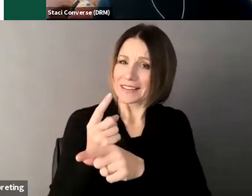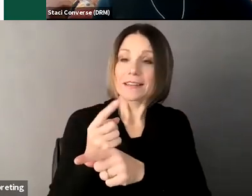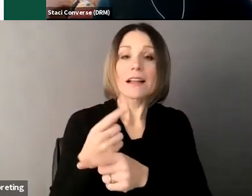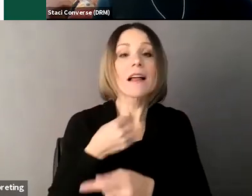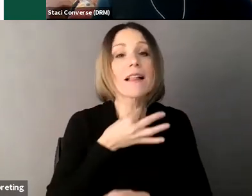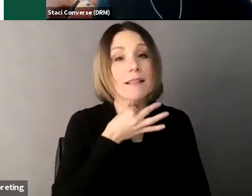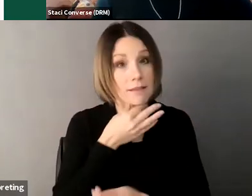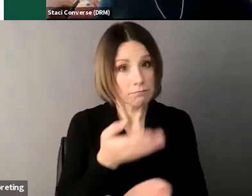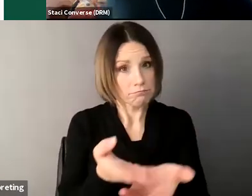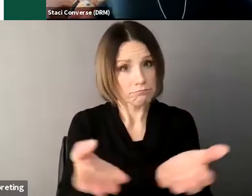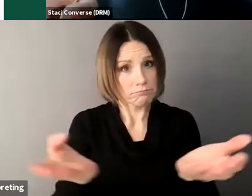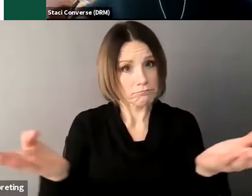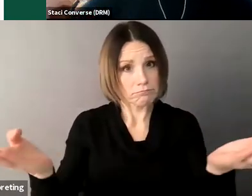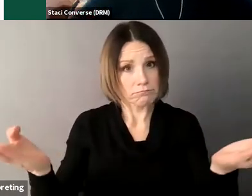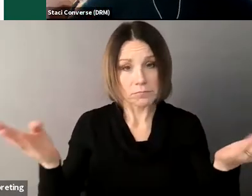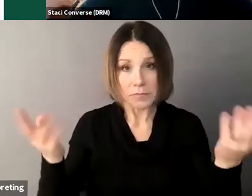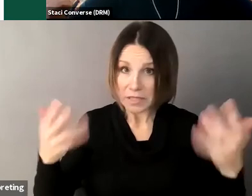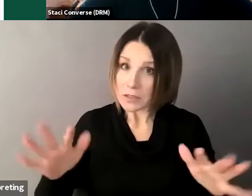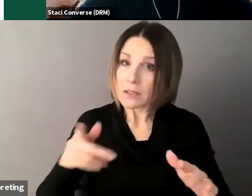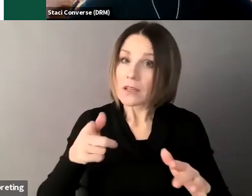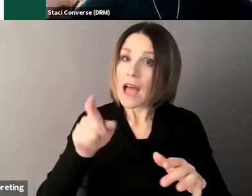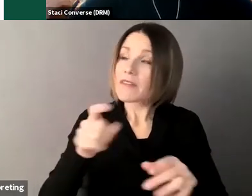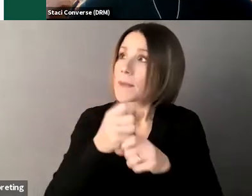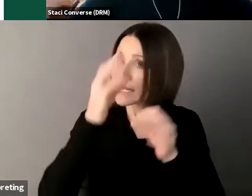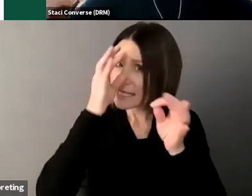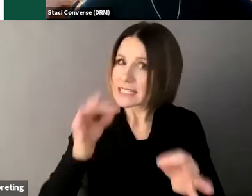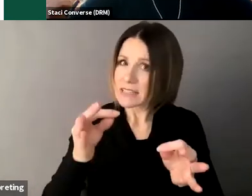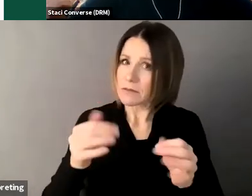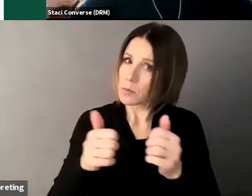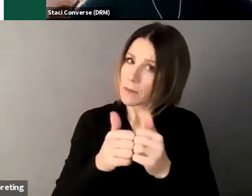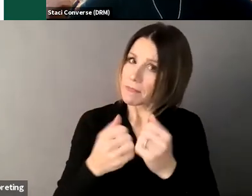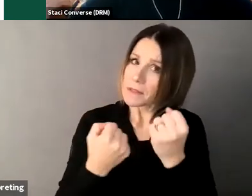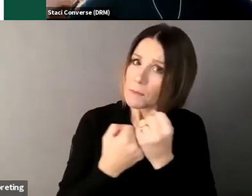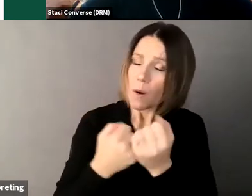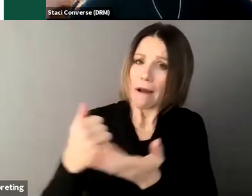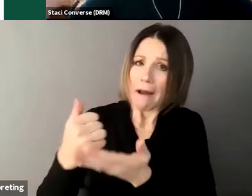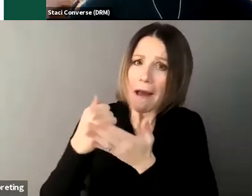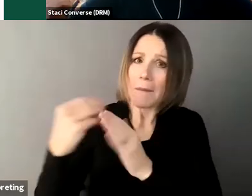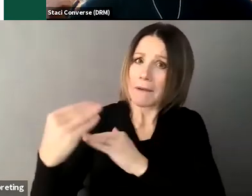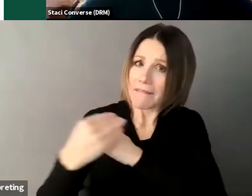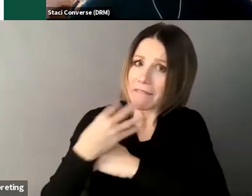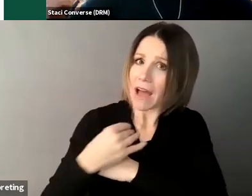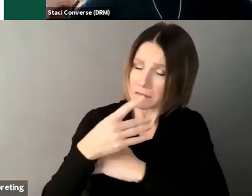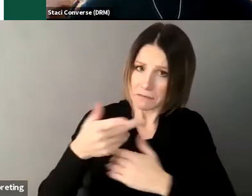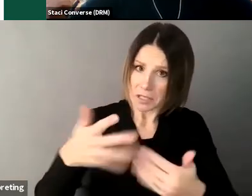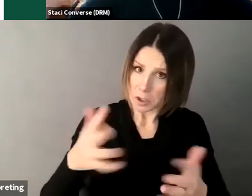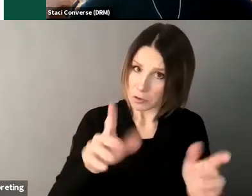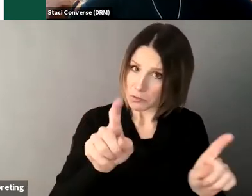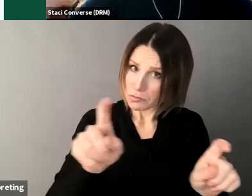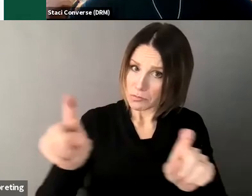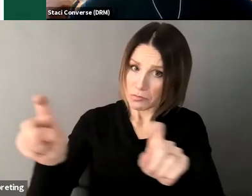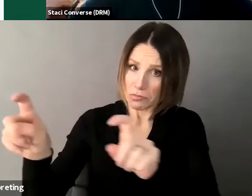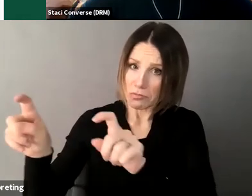you just take a minute to answer